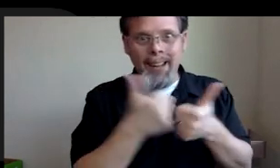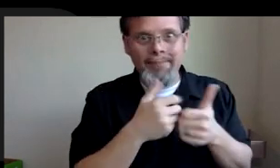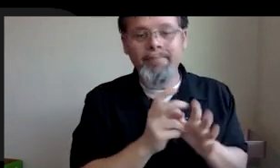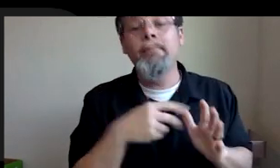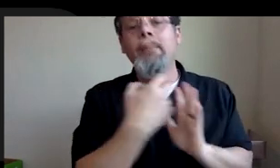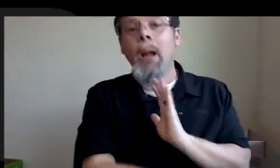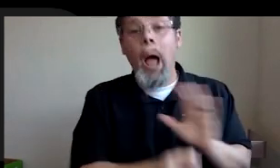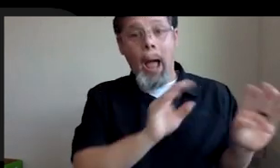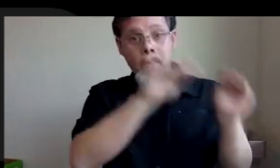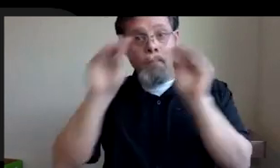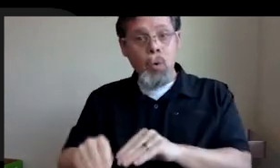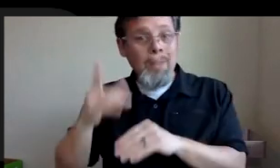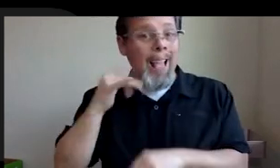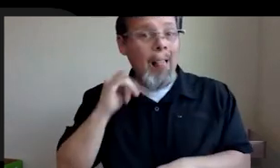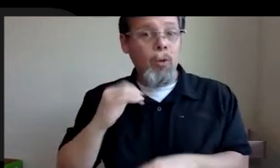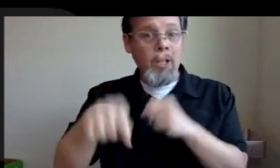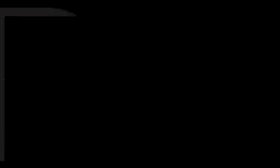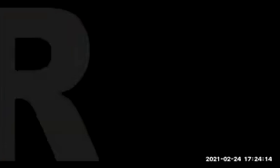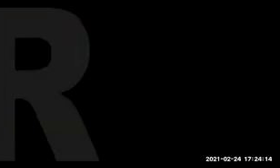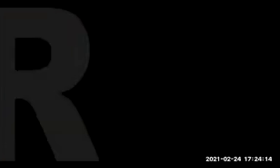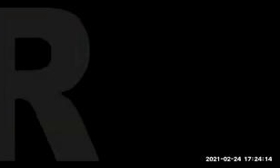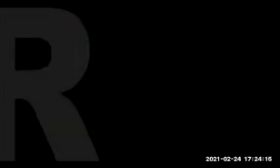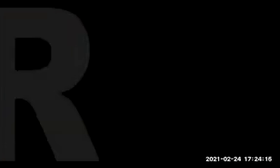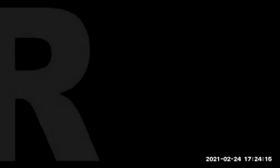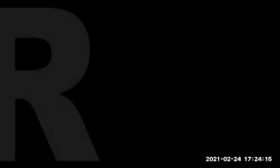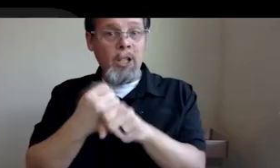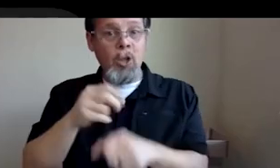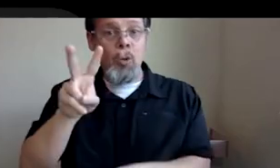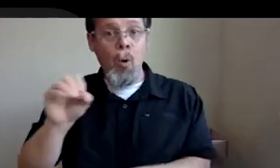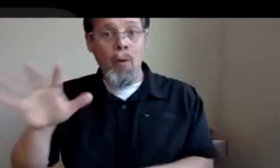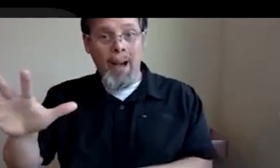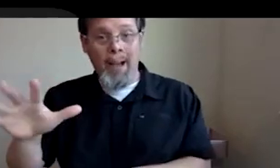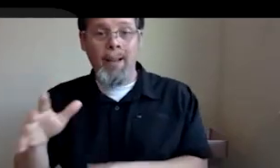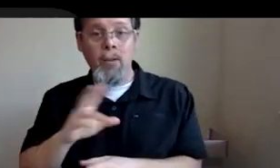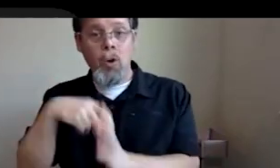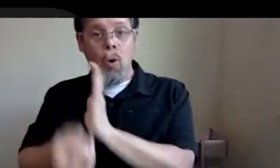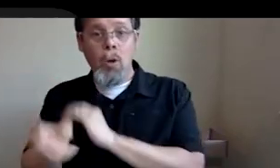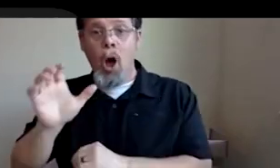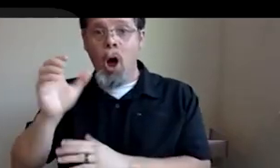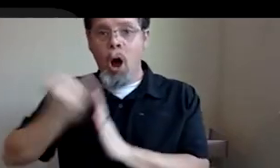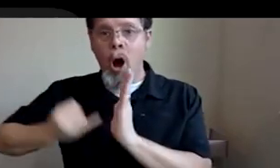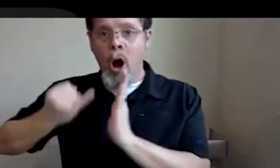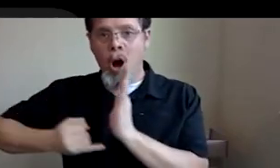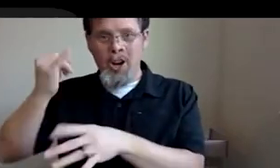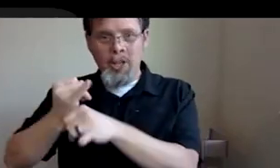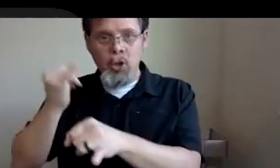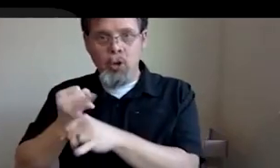California in 2005 to go to the Art Institute of Orange County to learn video game development professionally. I spent a lot of time